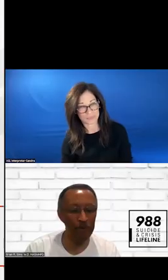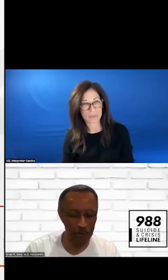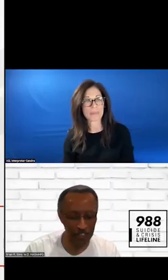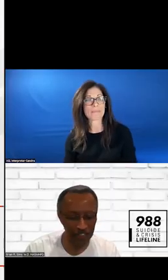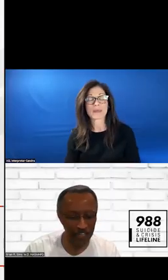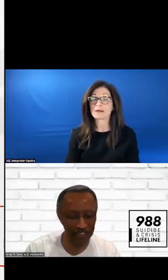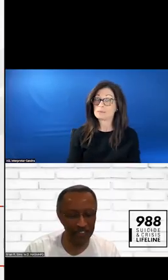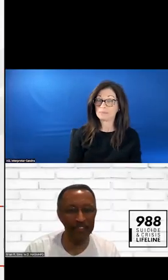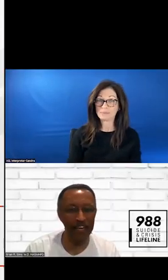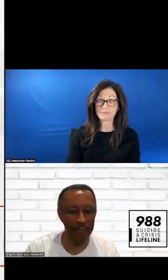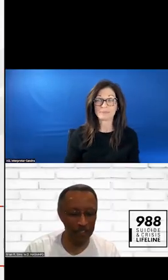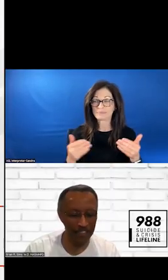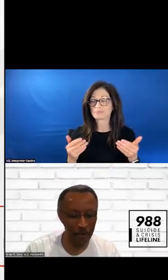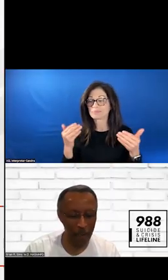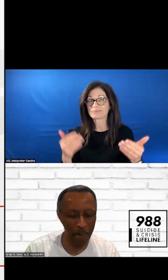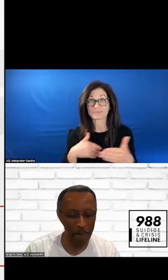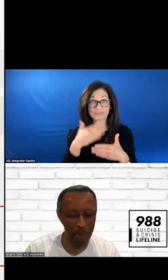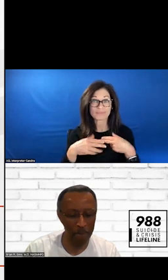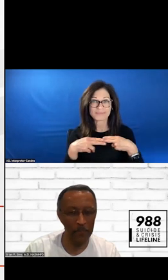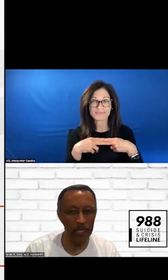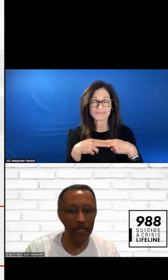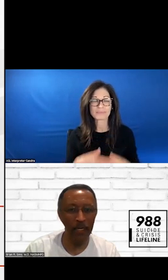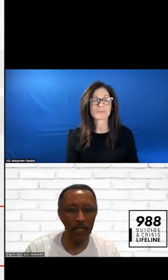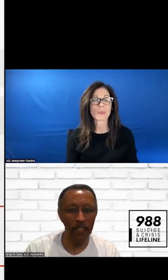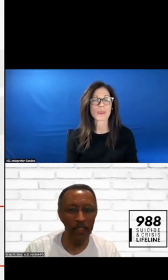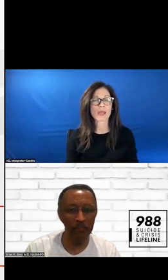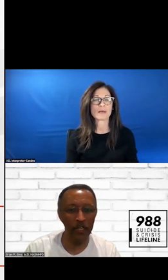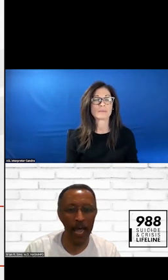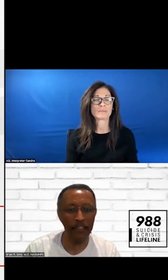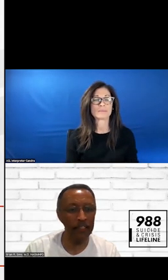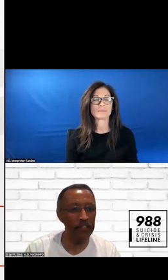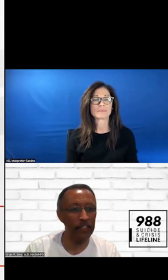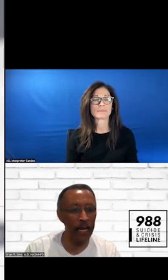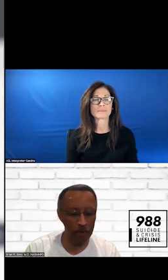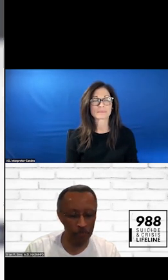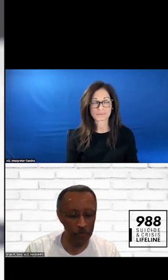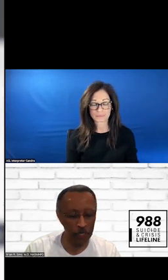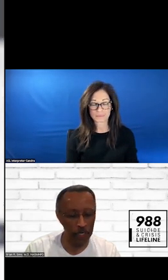LET'S MOVE ON TO THE NEXT SLIDE, PLEASE. I'M GOING TO ASK FOR